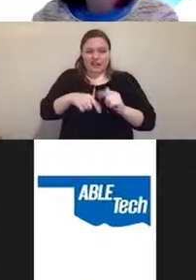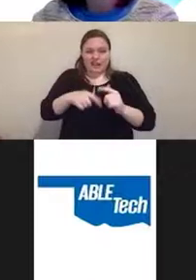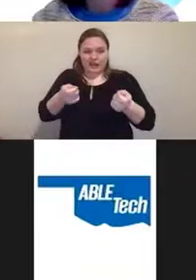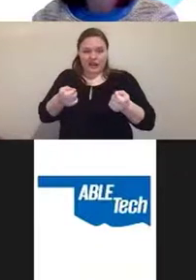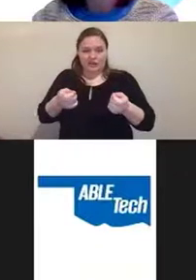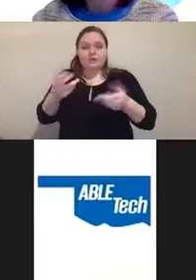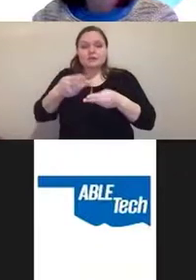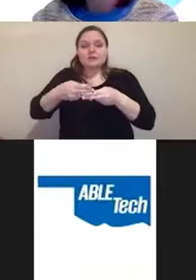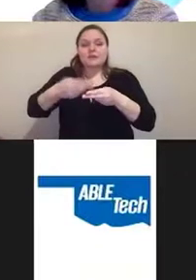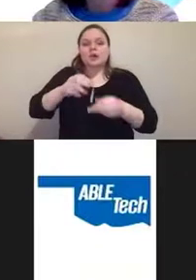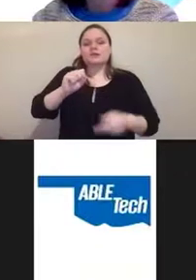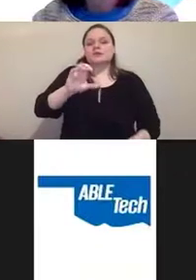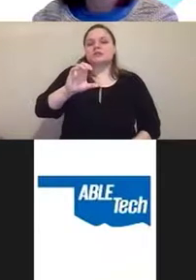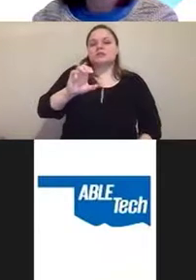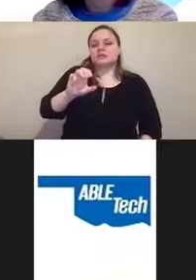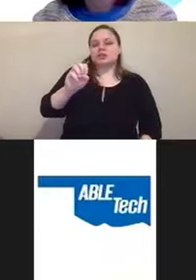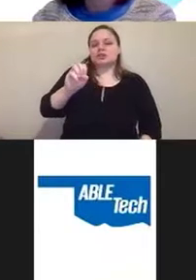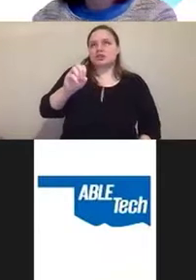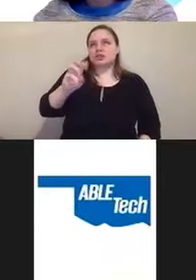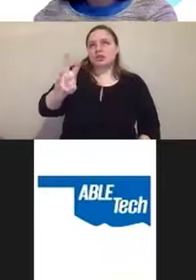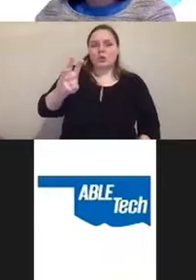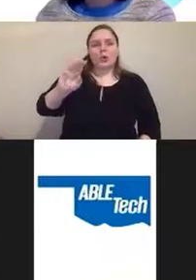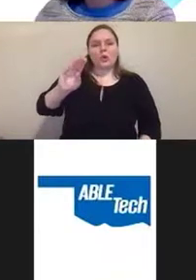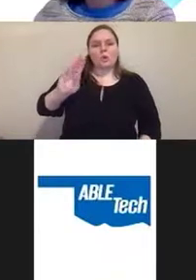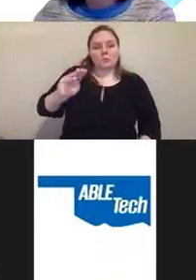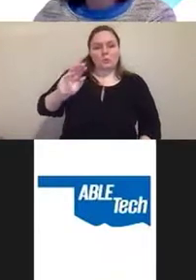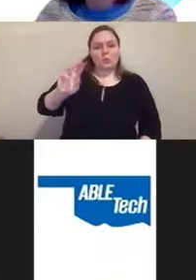So let's say you have a record button, right?